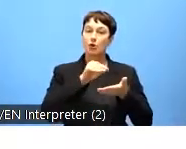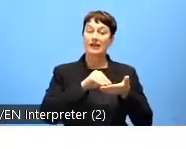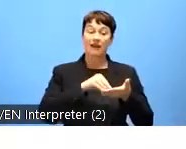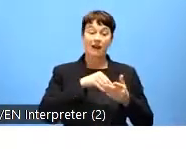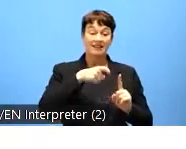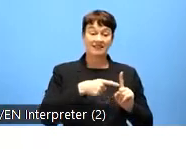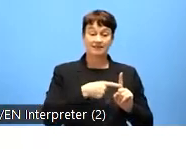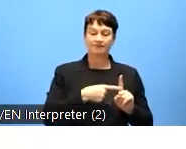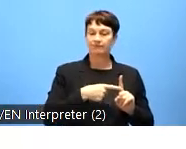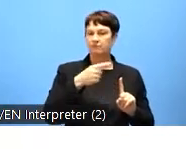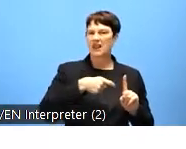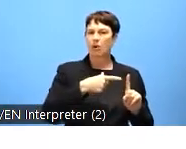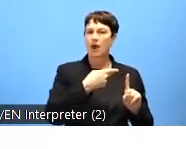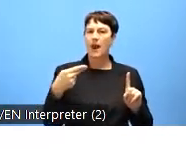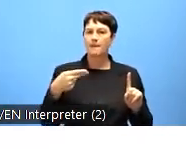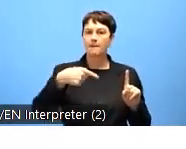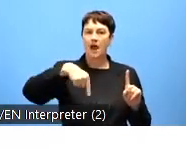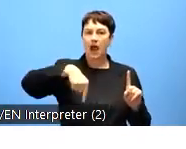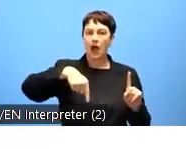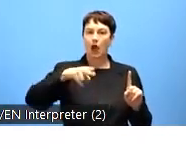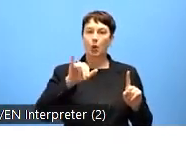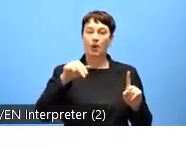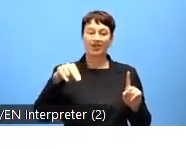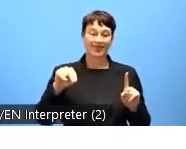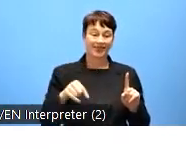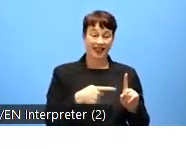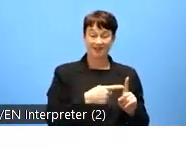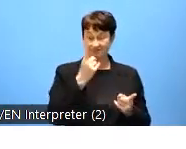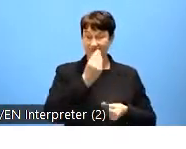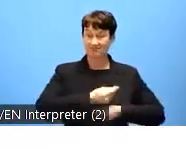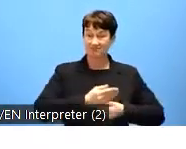with the substantial body of legislation and proposed legislation on accessibility, web